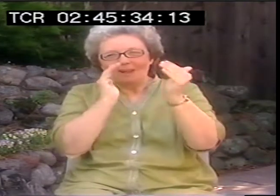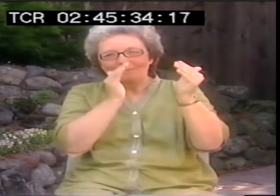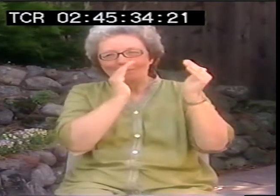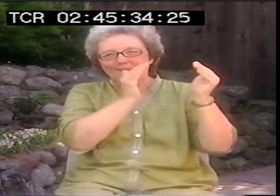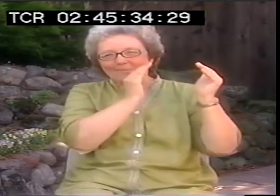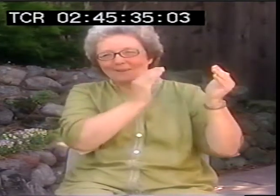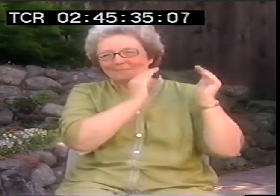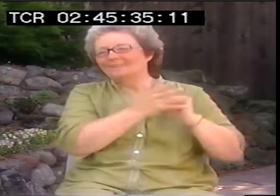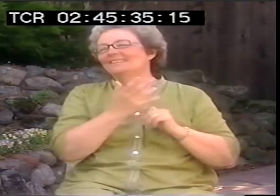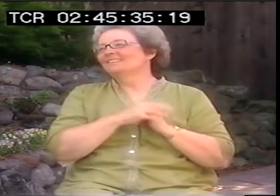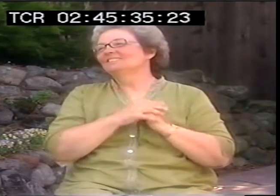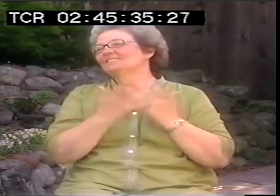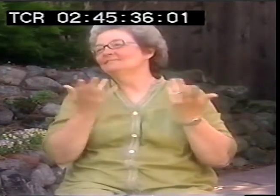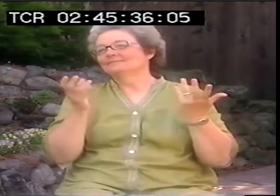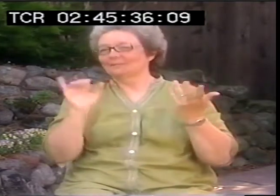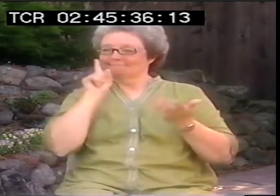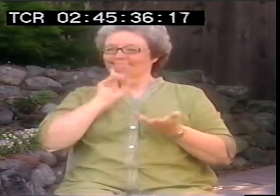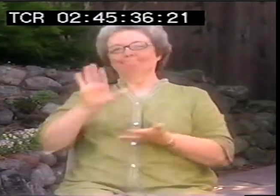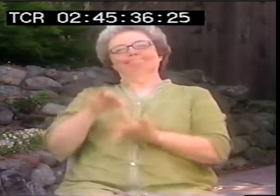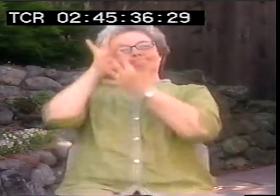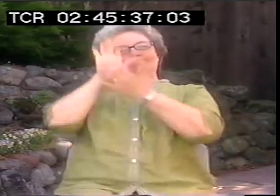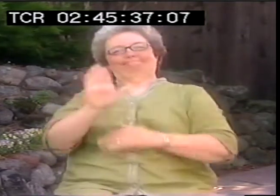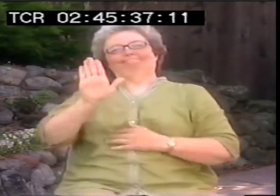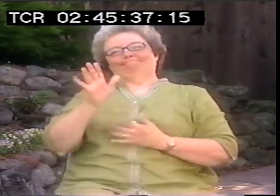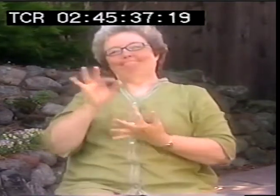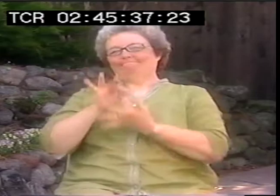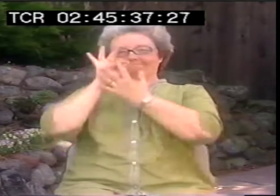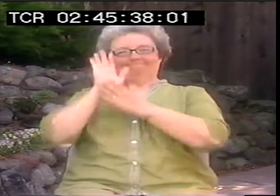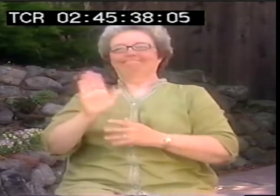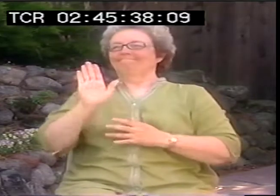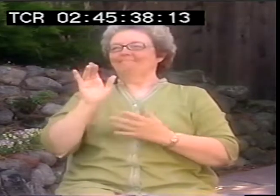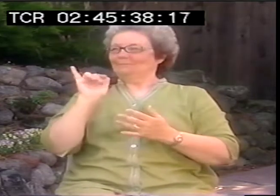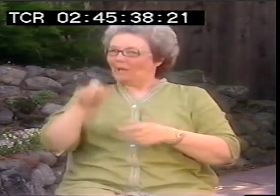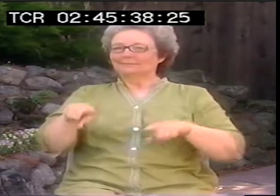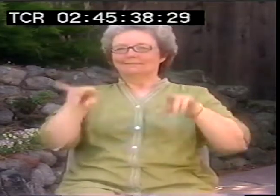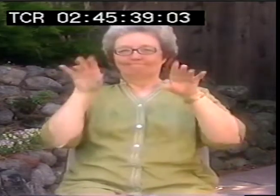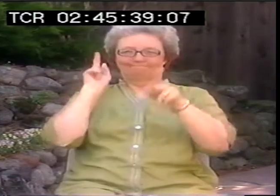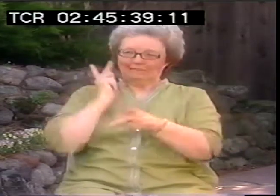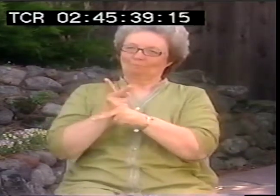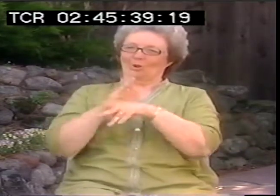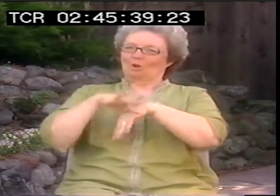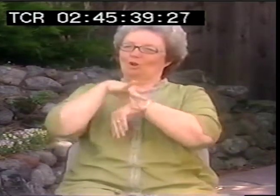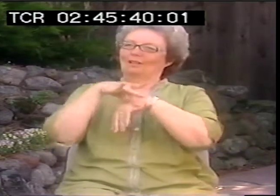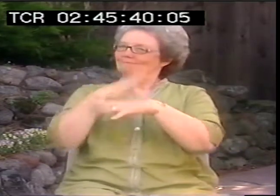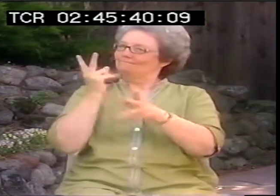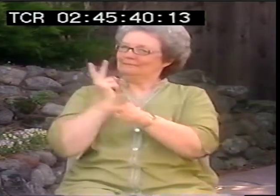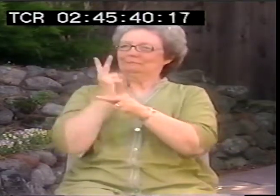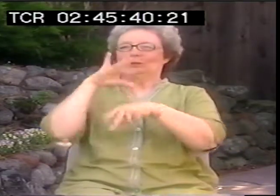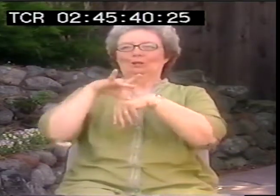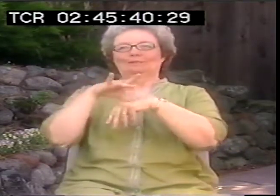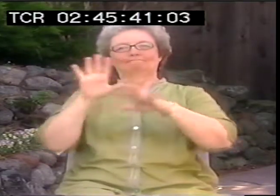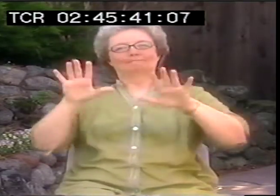grow up and find our places in life. But that’s where the similarity ends, because they share the same language as their families of origin.